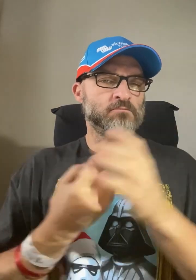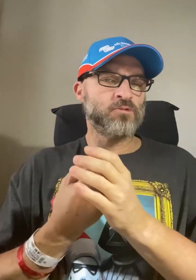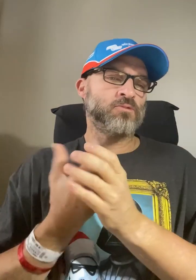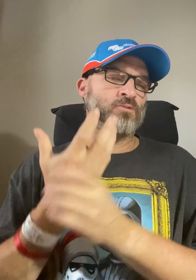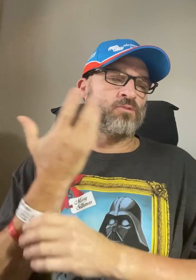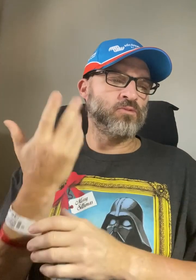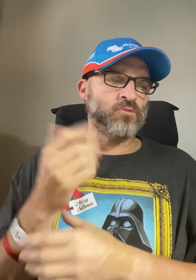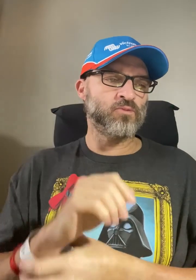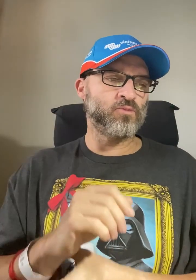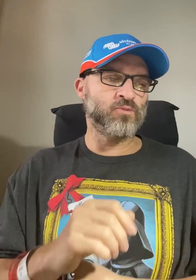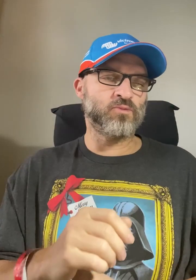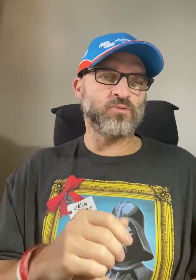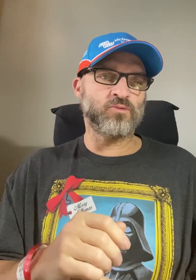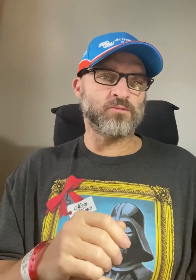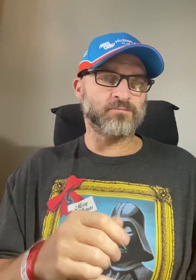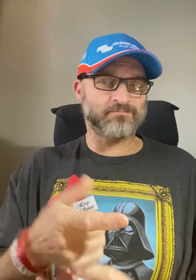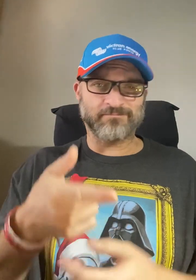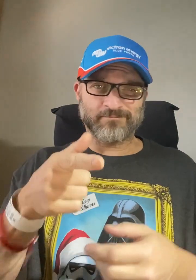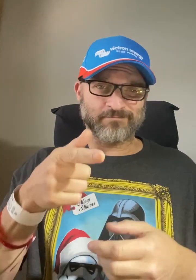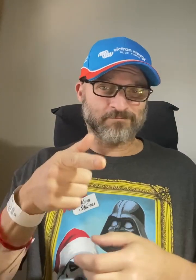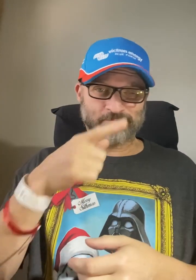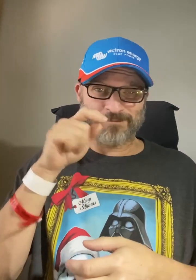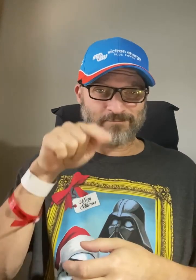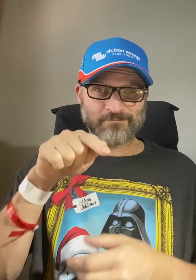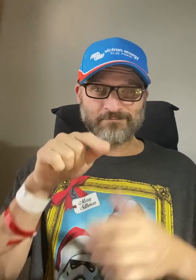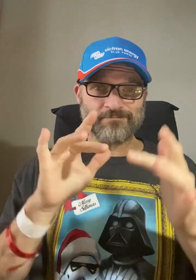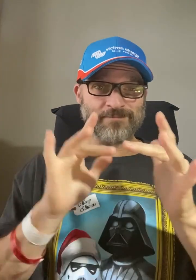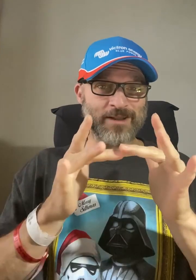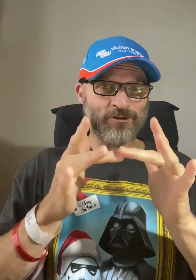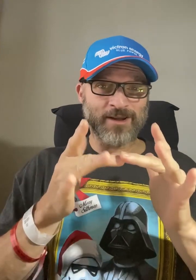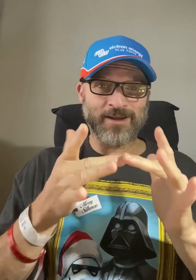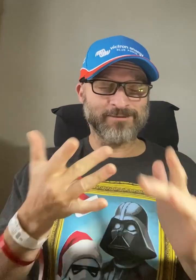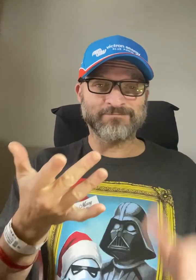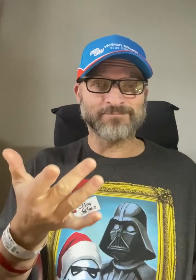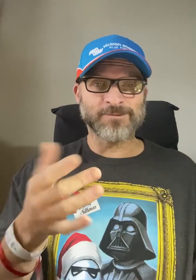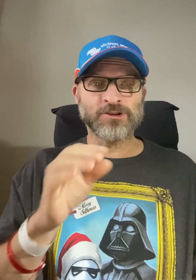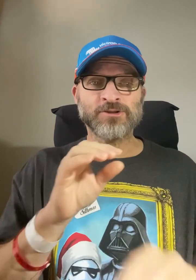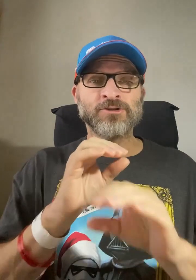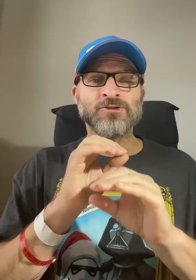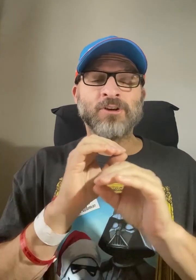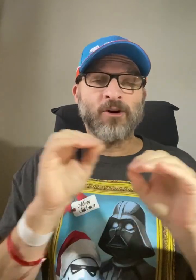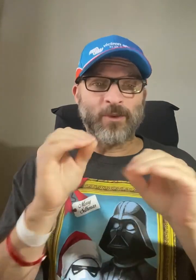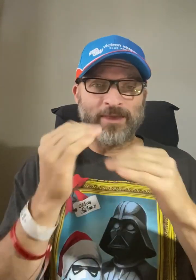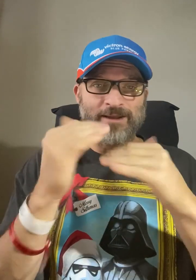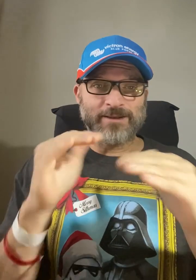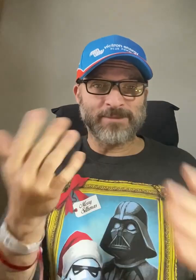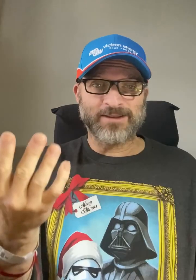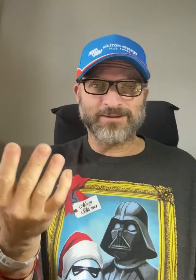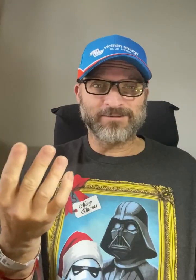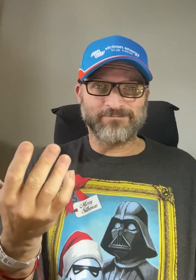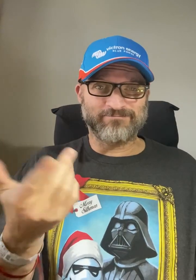Because this network has no limits